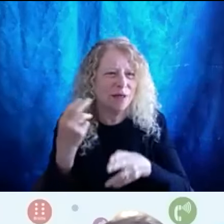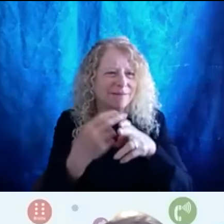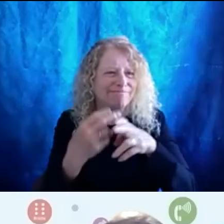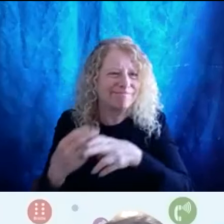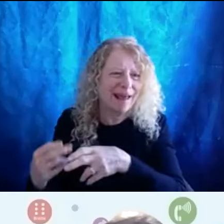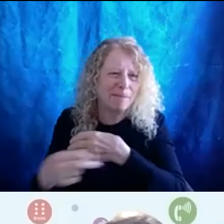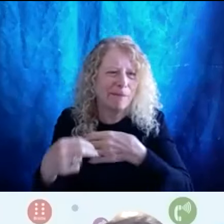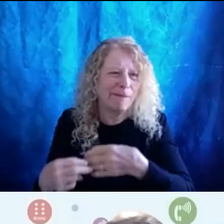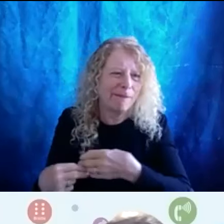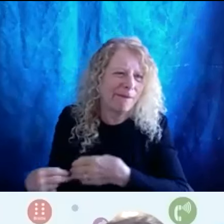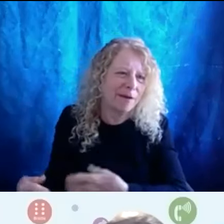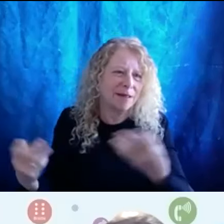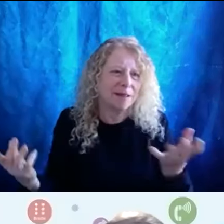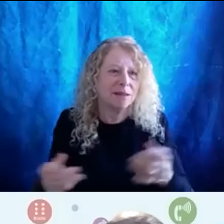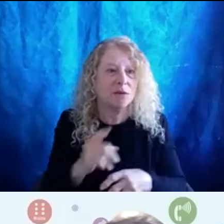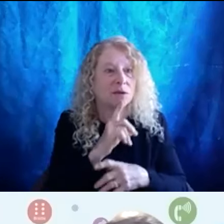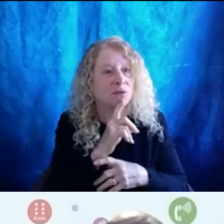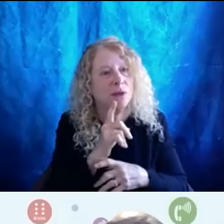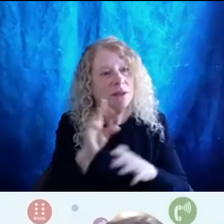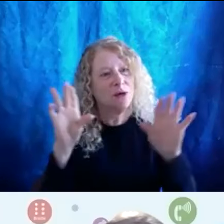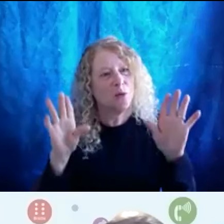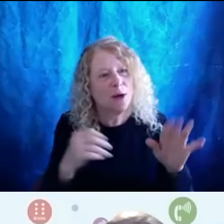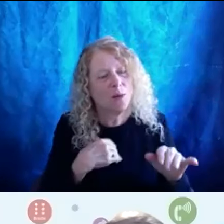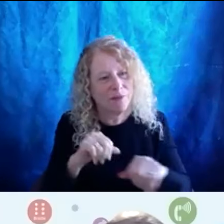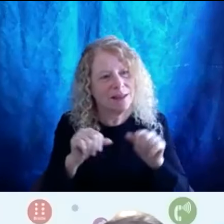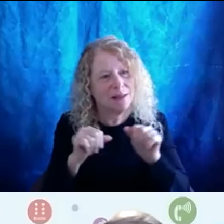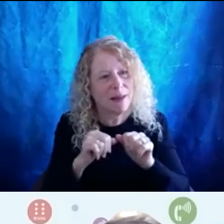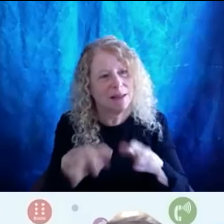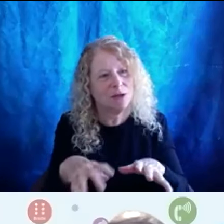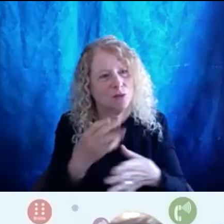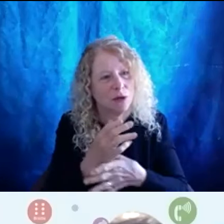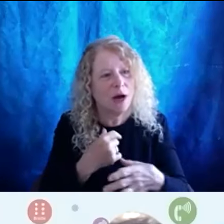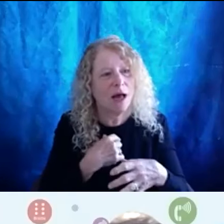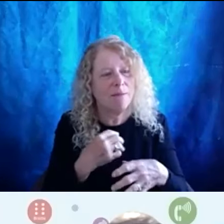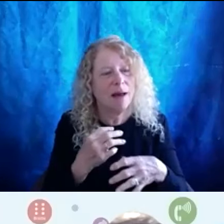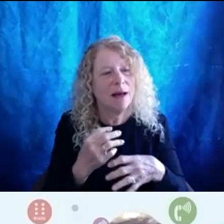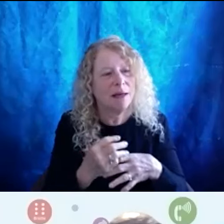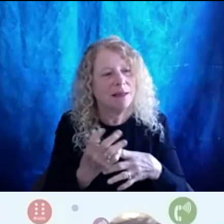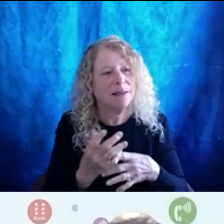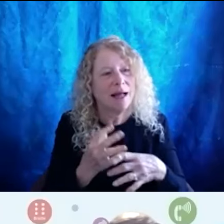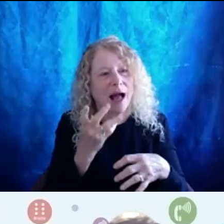So it's really great to have that space to share that I am a color woman, I'm a woman,